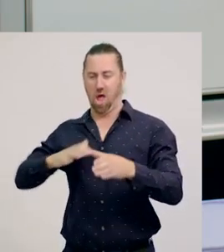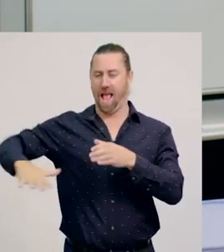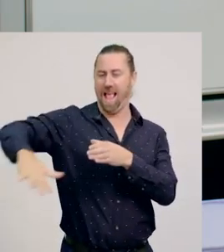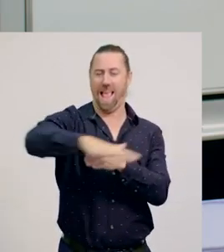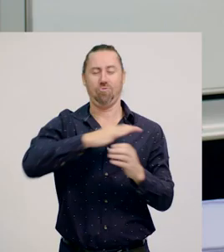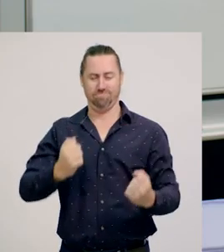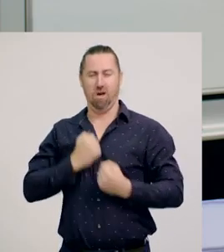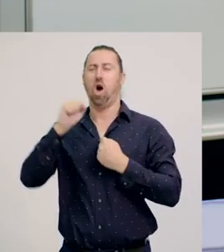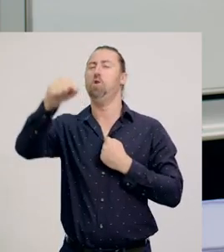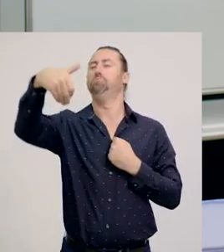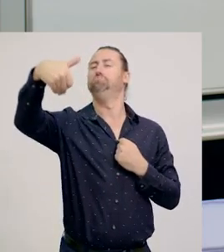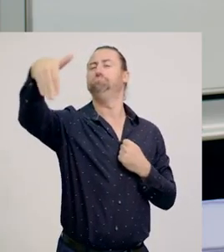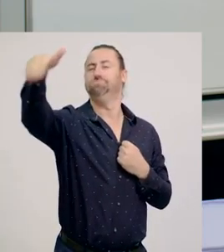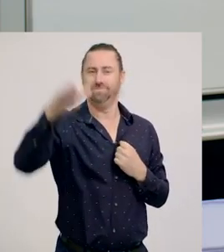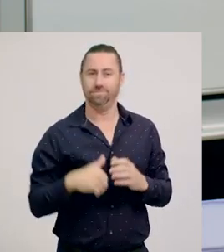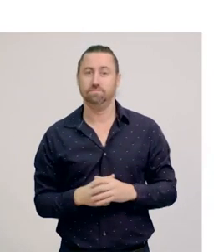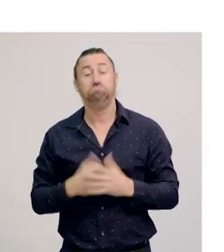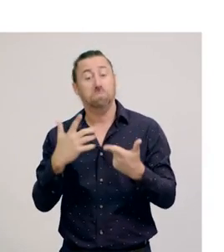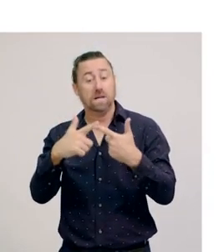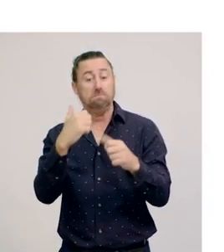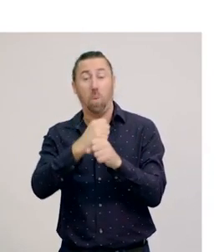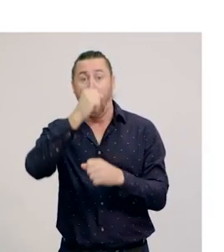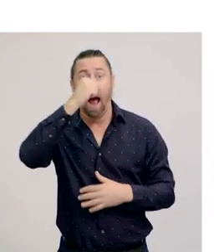Now, let’s look at one more example. Elephants.